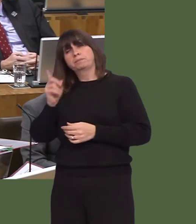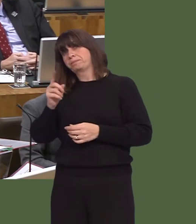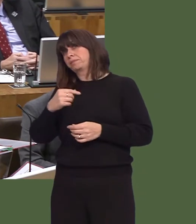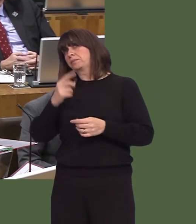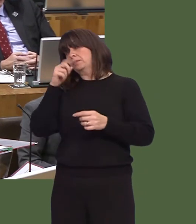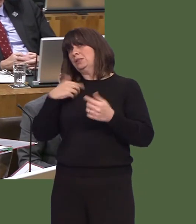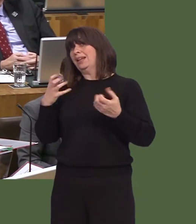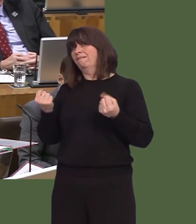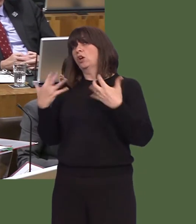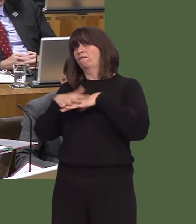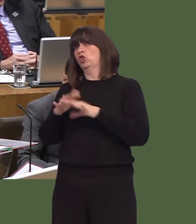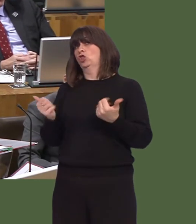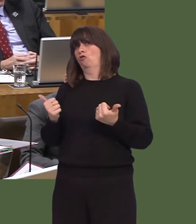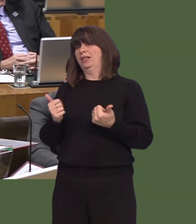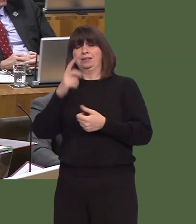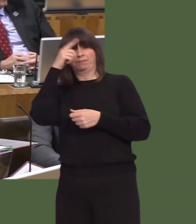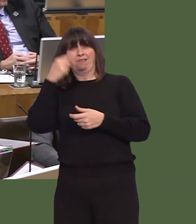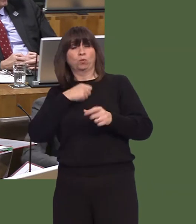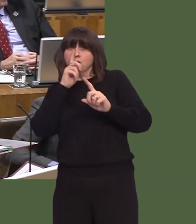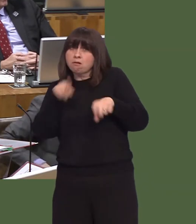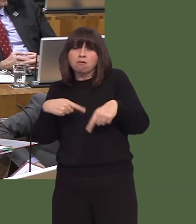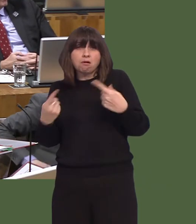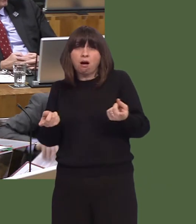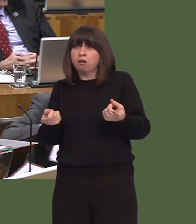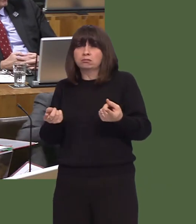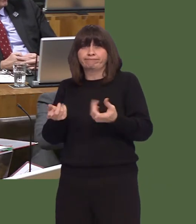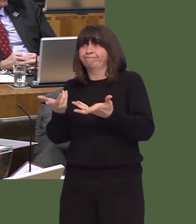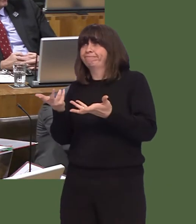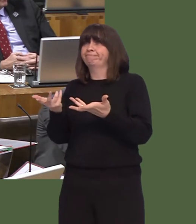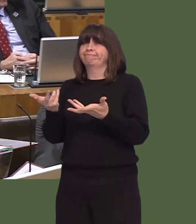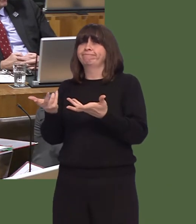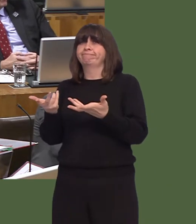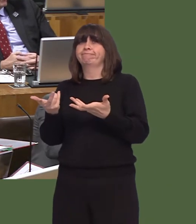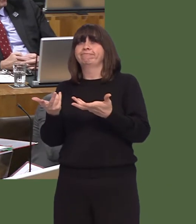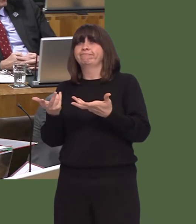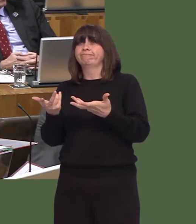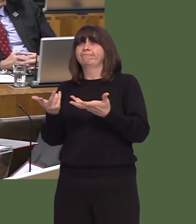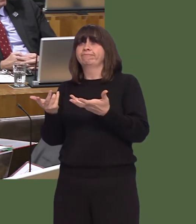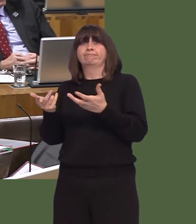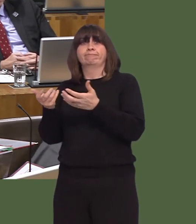If we cannot agree a deal with a market where we have so much in common to begin with, we